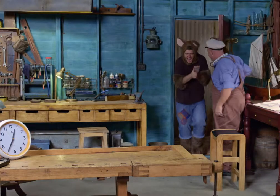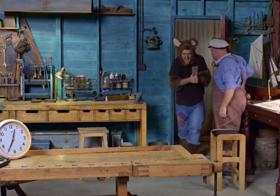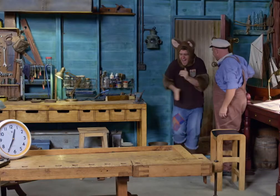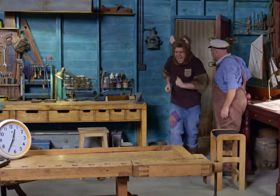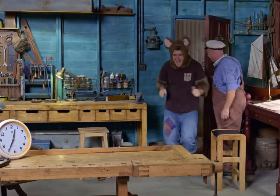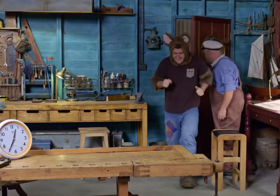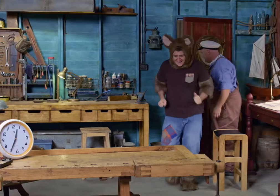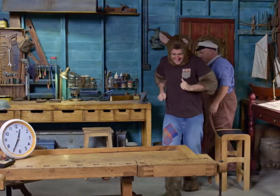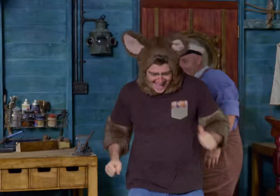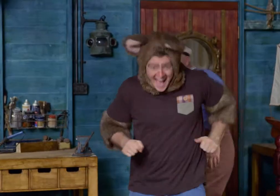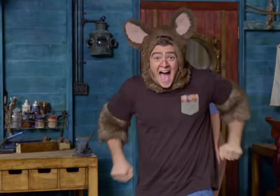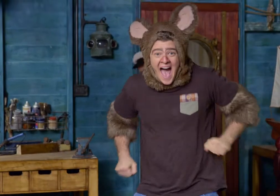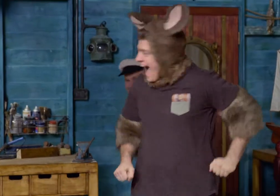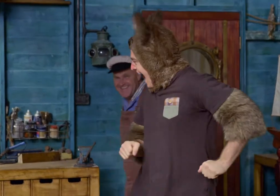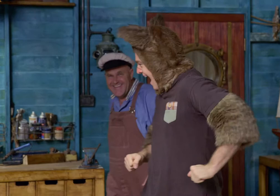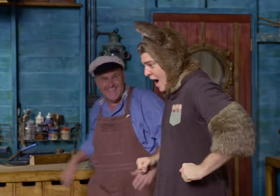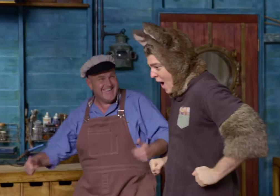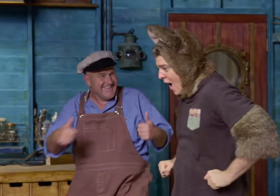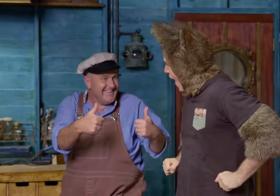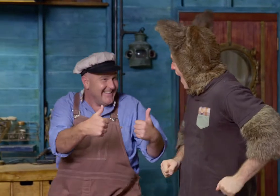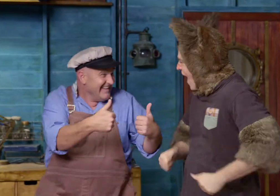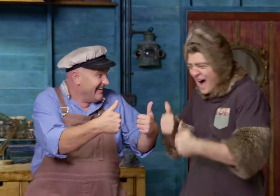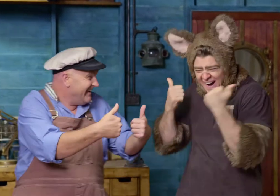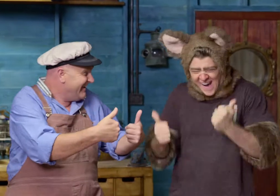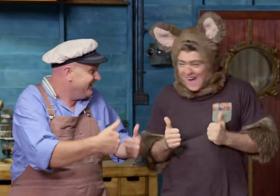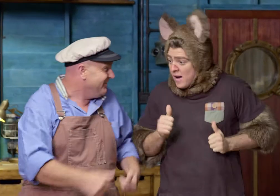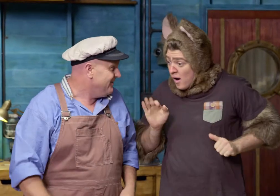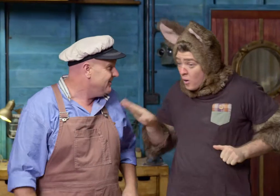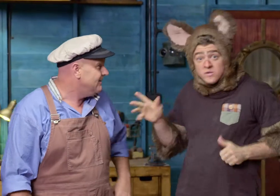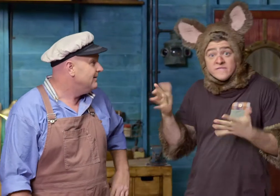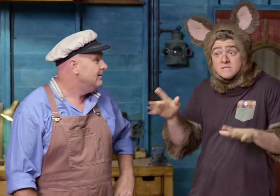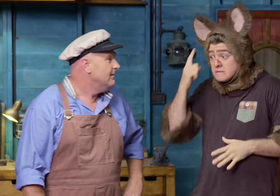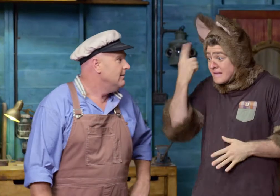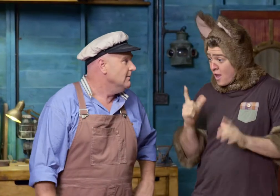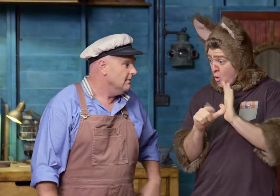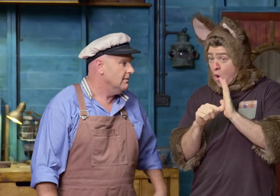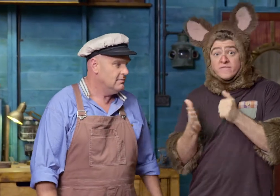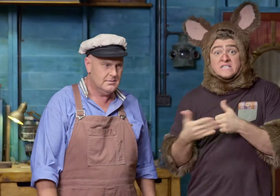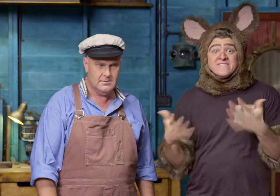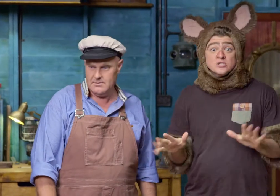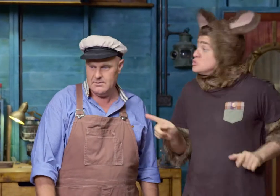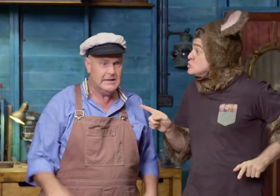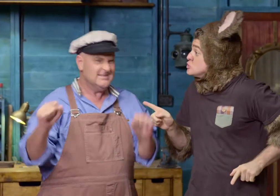Hello, Skip. Come on in. How are you? Good. Skip, have you finished fixing Sally's clock?